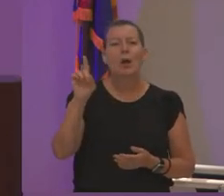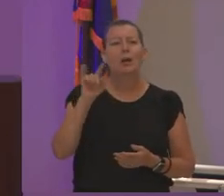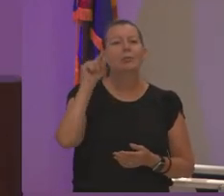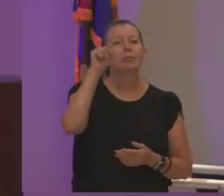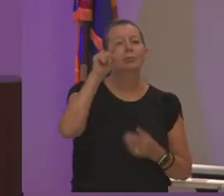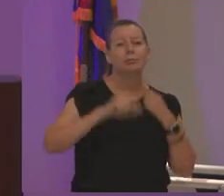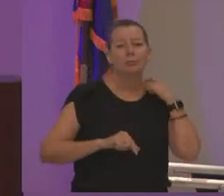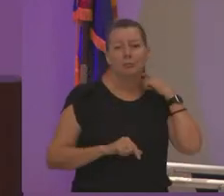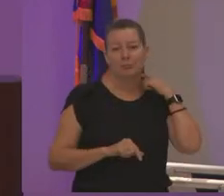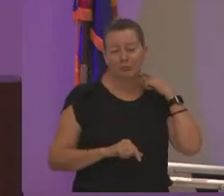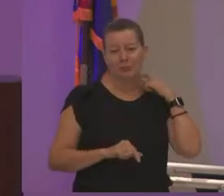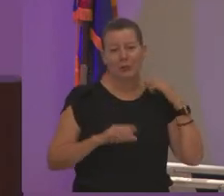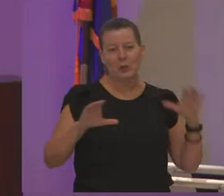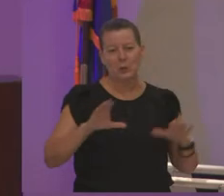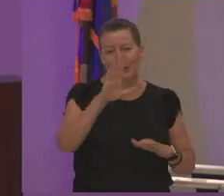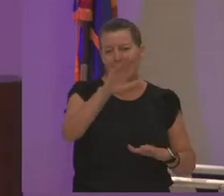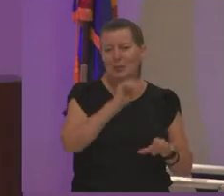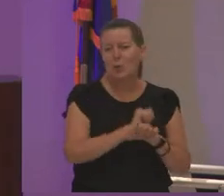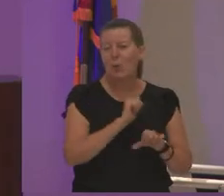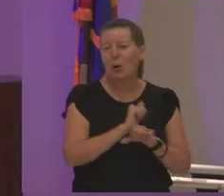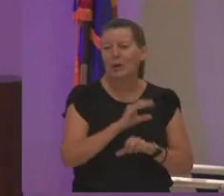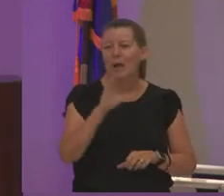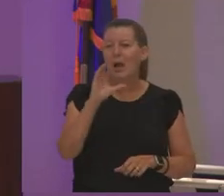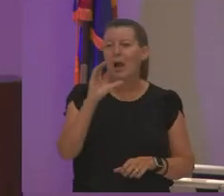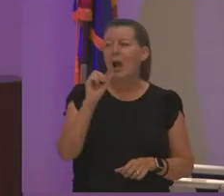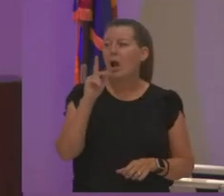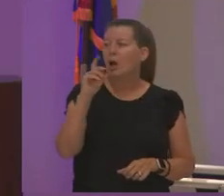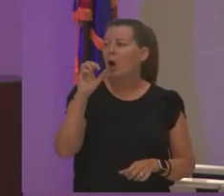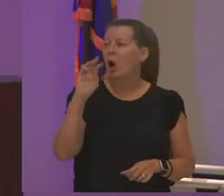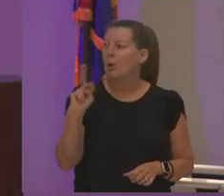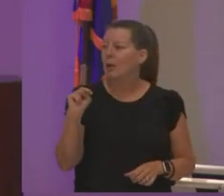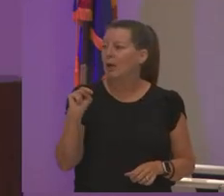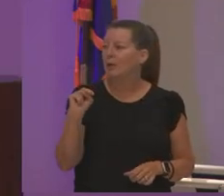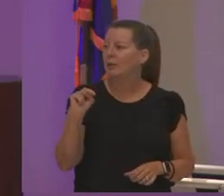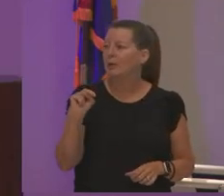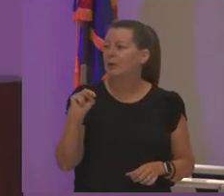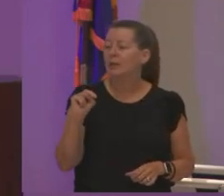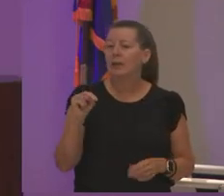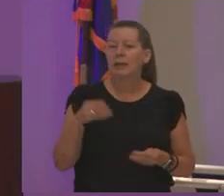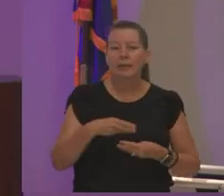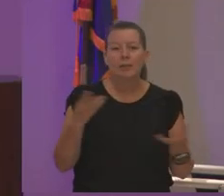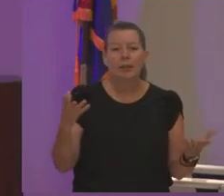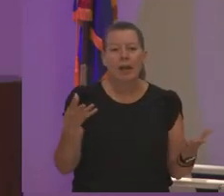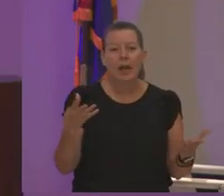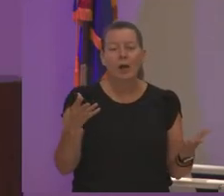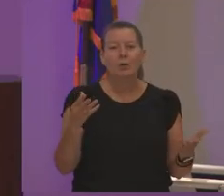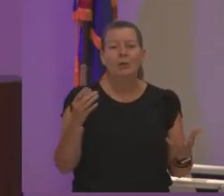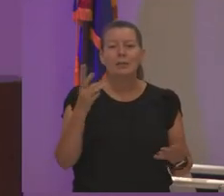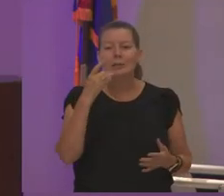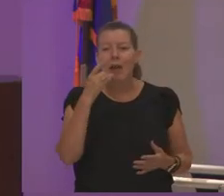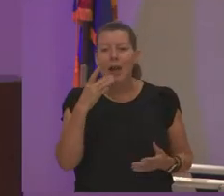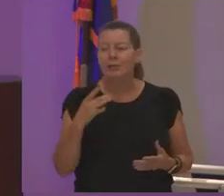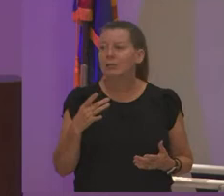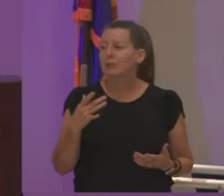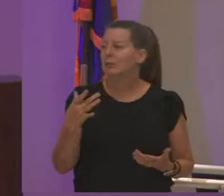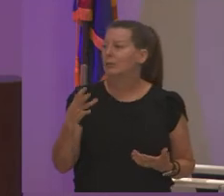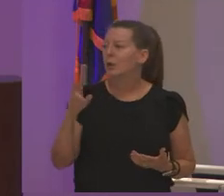back there doing his work carmen in there giving out uh snacks and what's her name rita would you